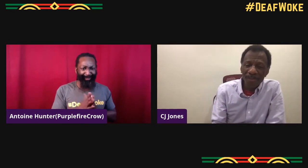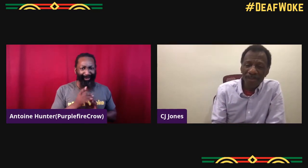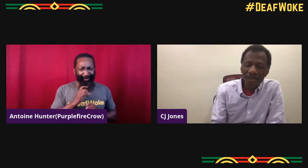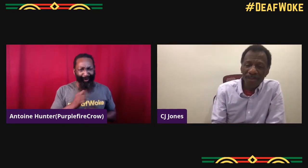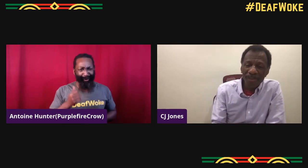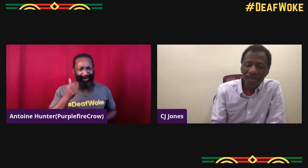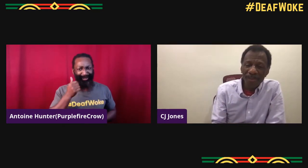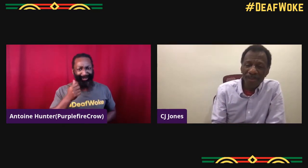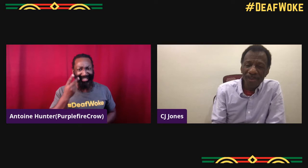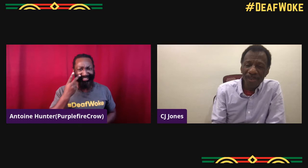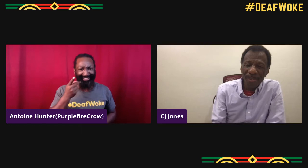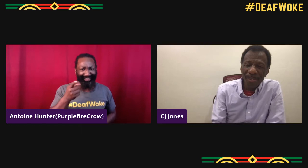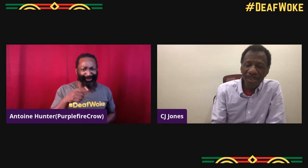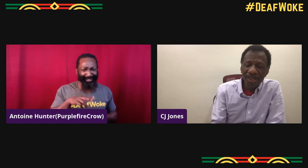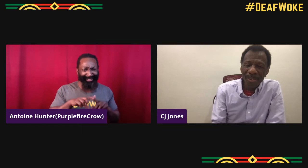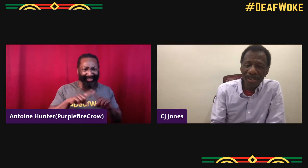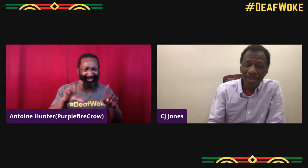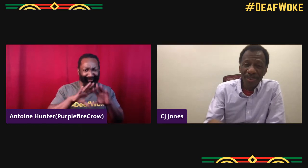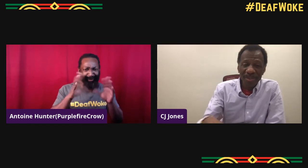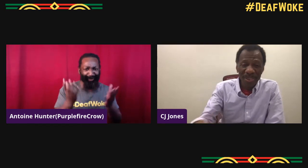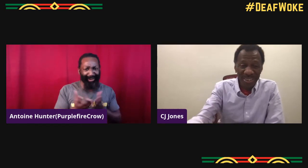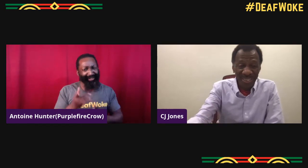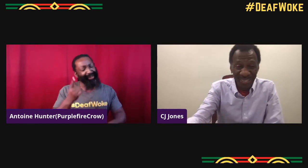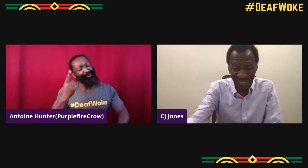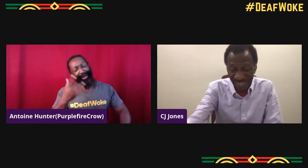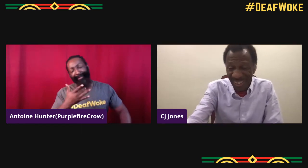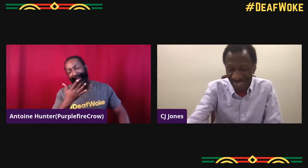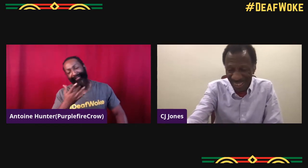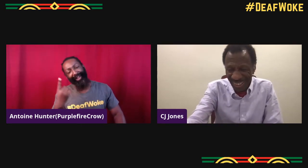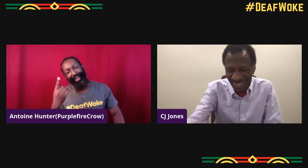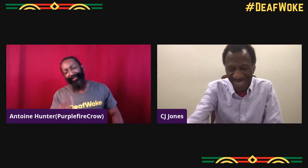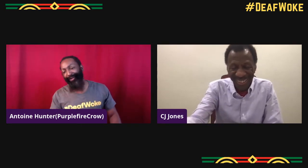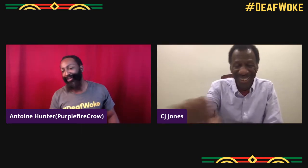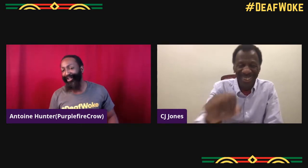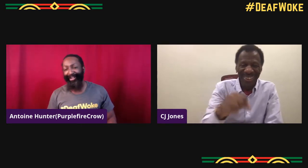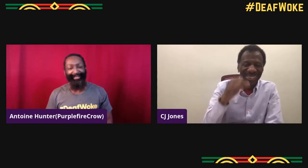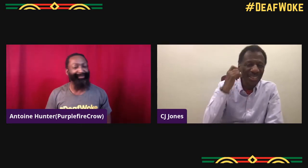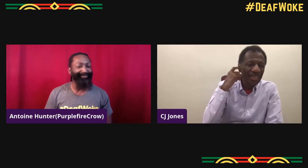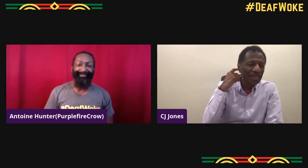So fast-forward now, you're older and you're on a different world.